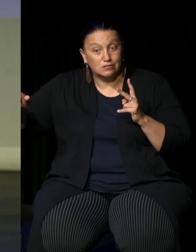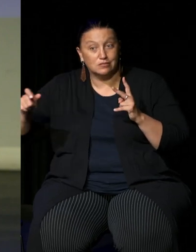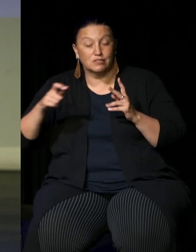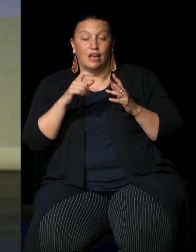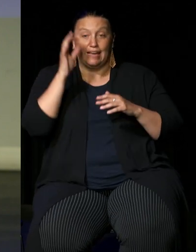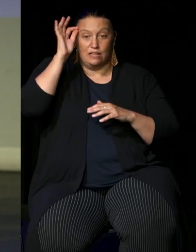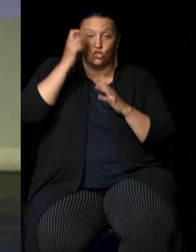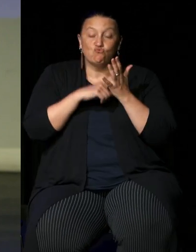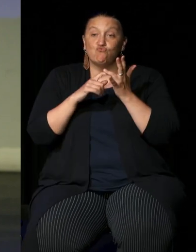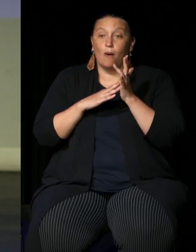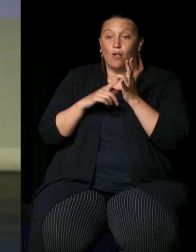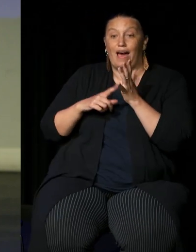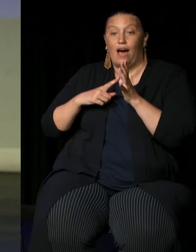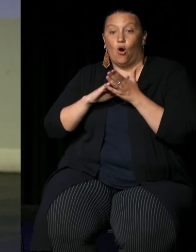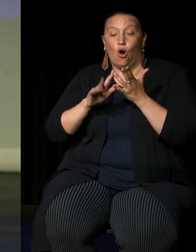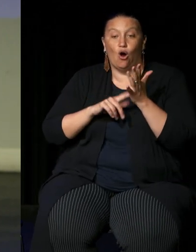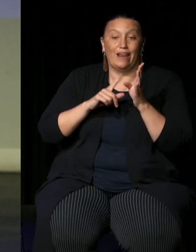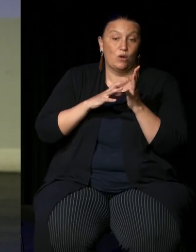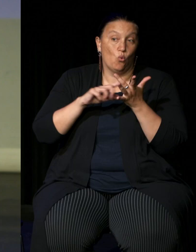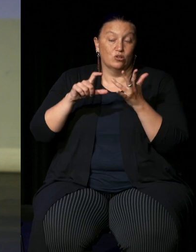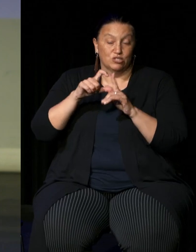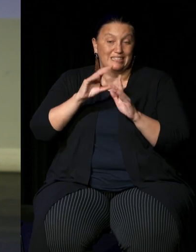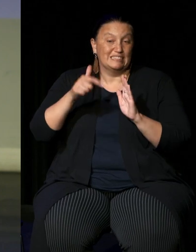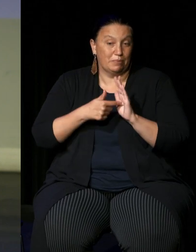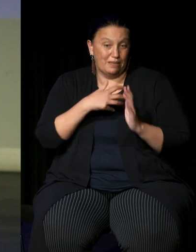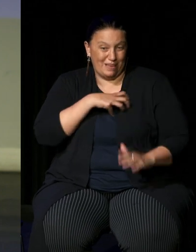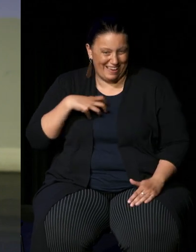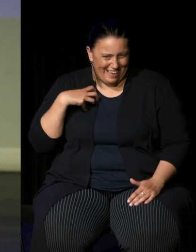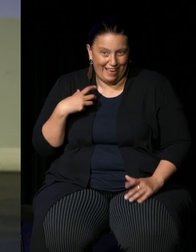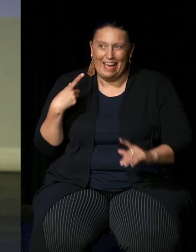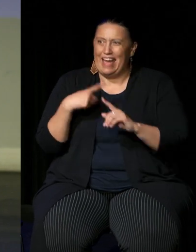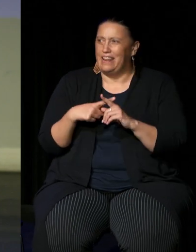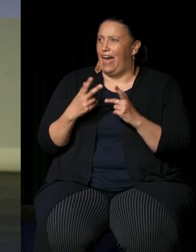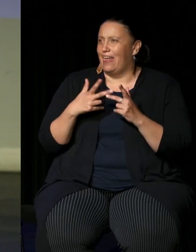Hollywood as well as the other councilors have been mentioned and the council staff and Susan